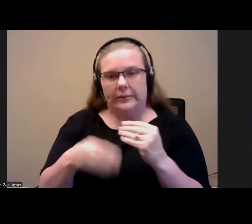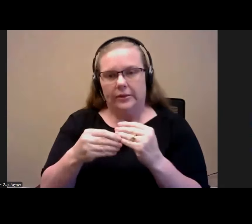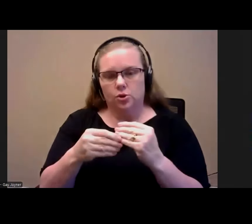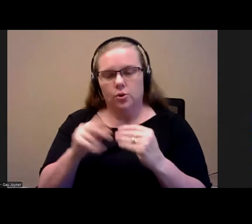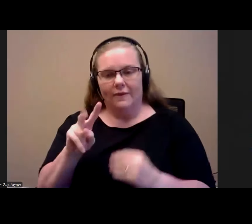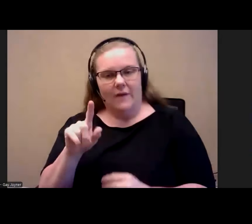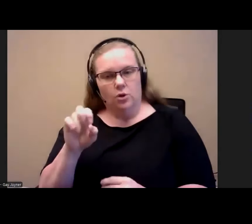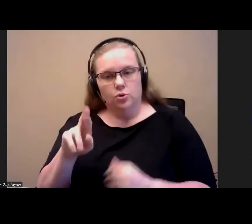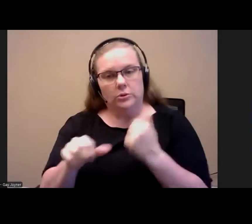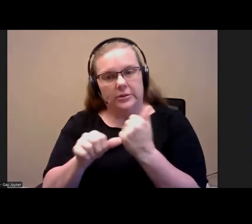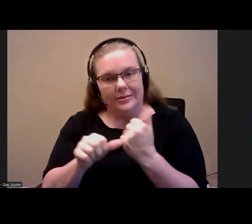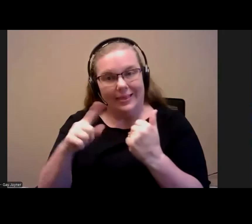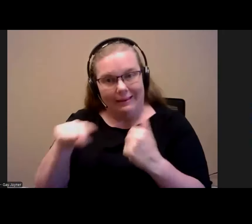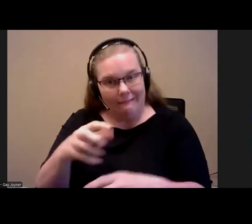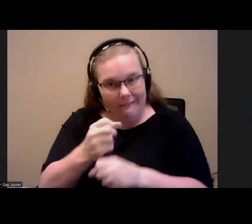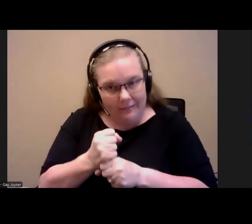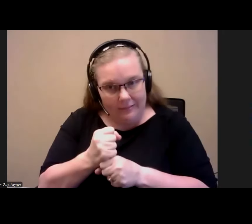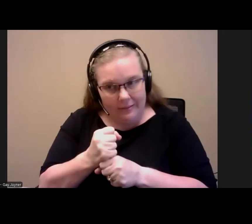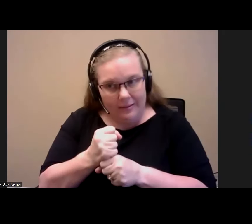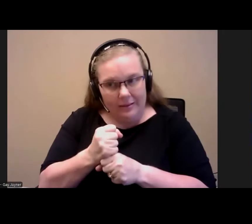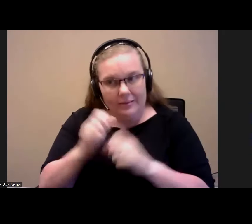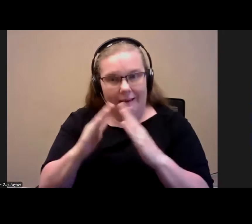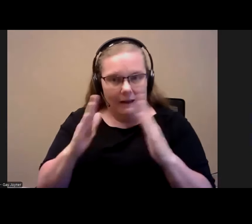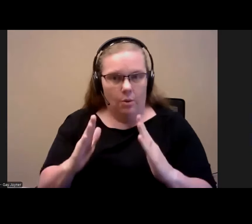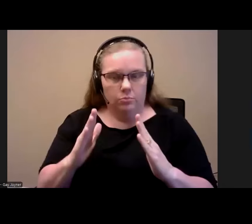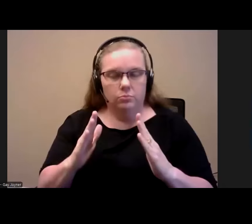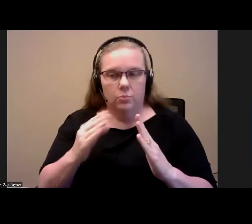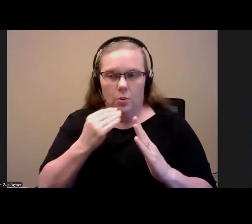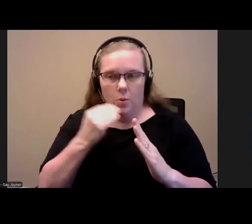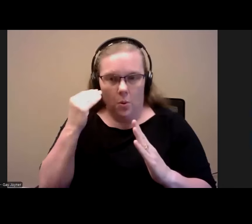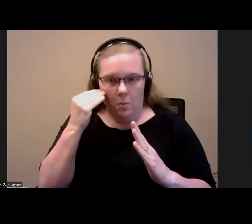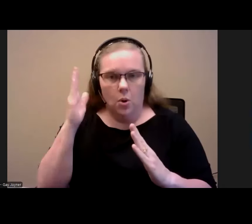assistance they receive from the household is also going to be receiving supportive services.